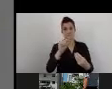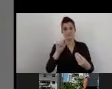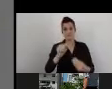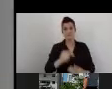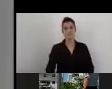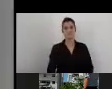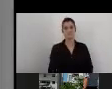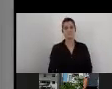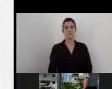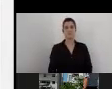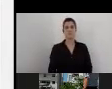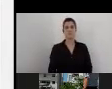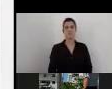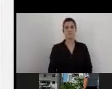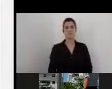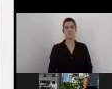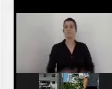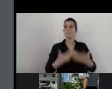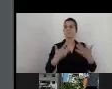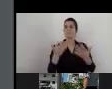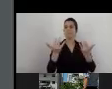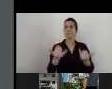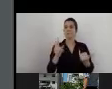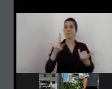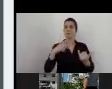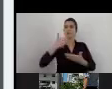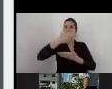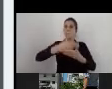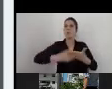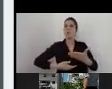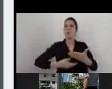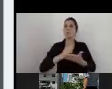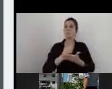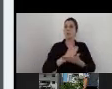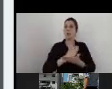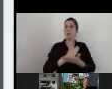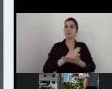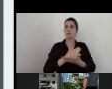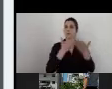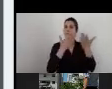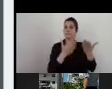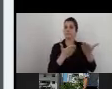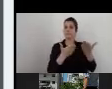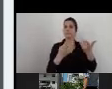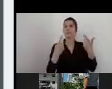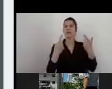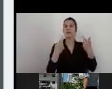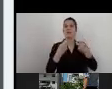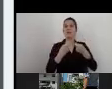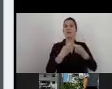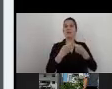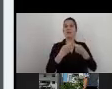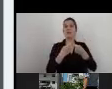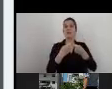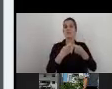and I have my report, which according to the specific template that we are using,